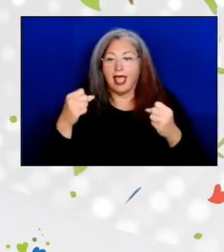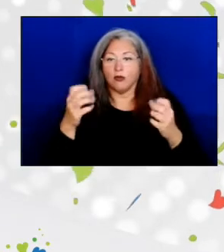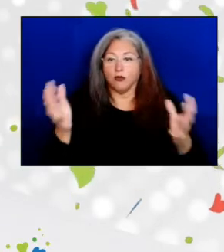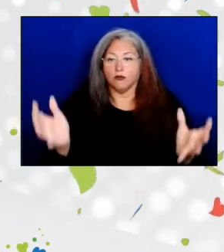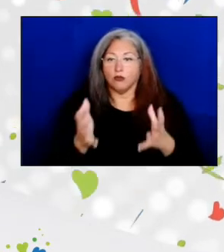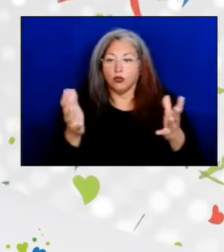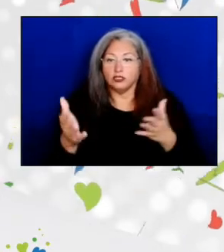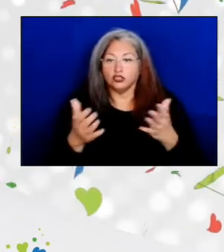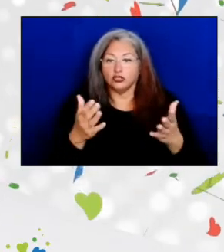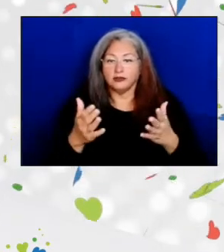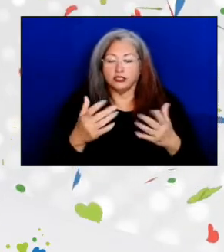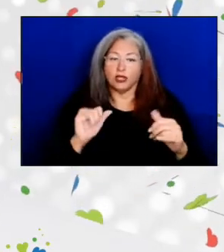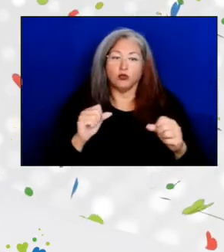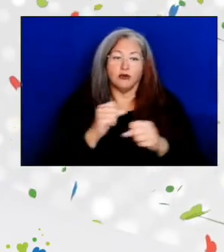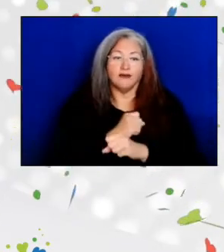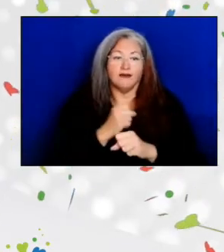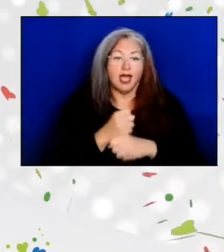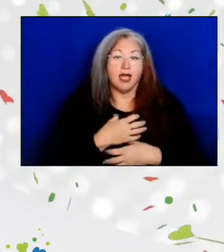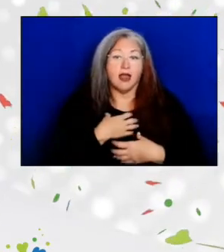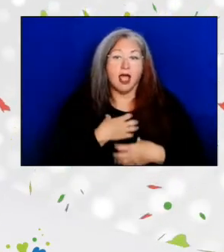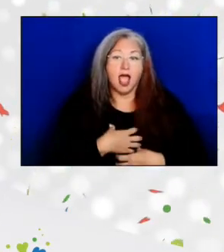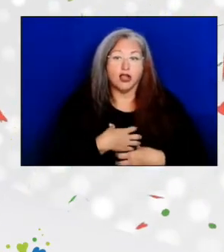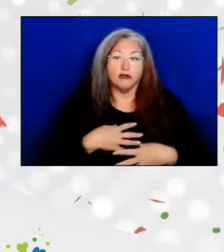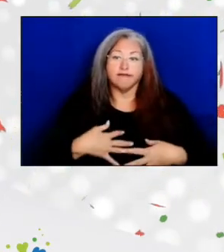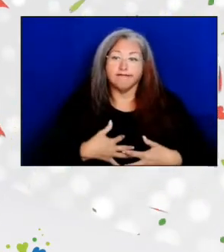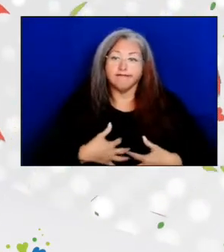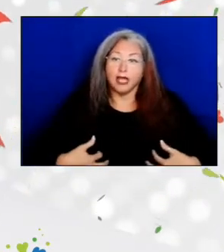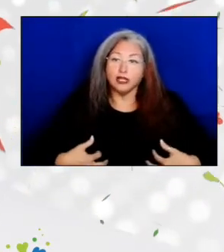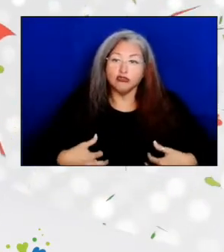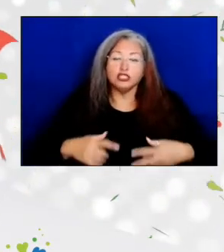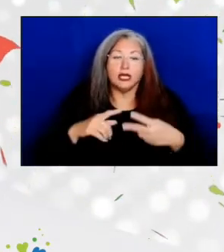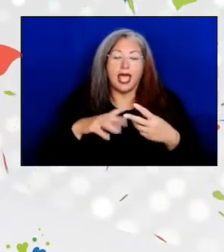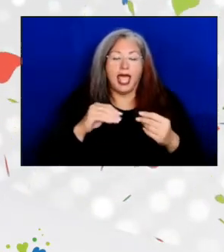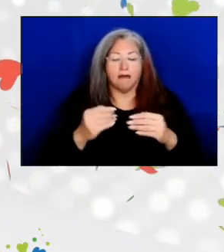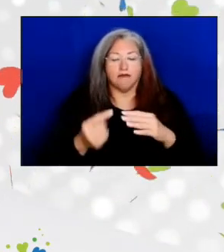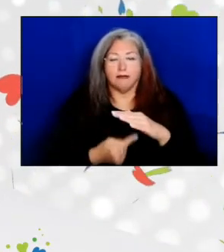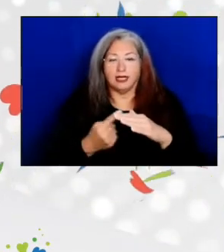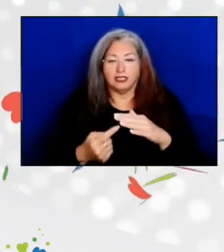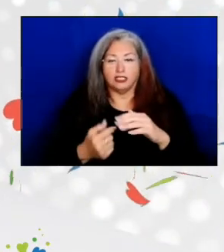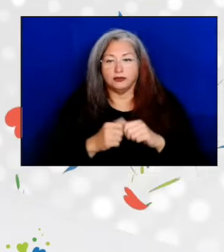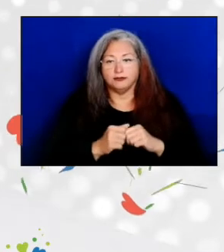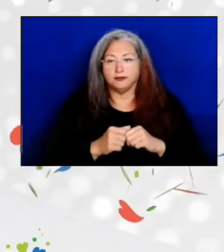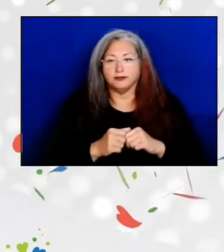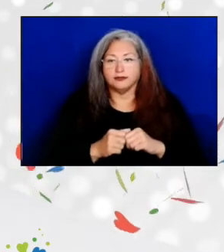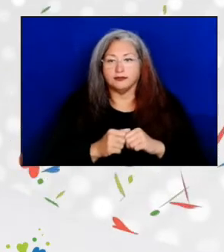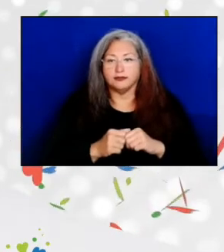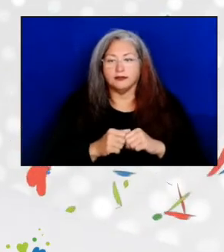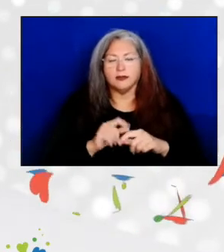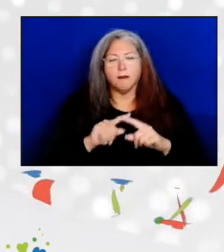to fight hunger, malnutrition, and isolation. But Congress only authorized